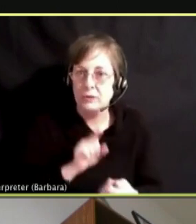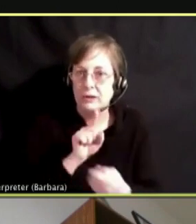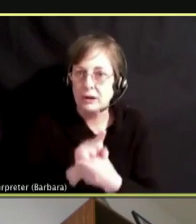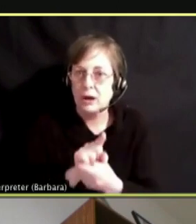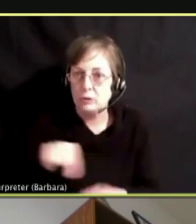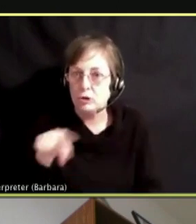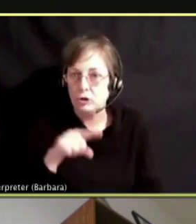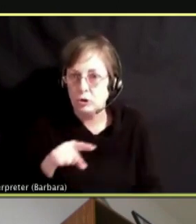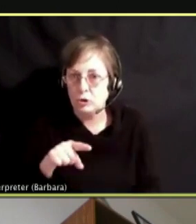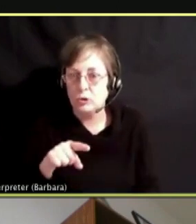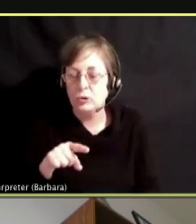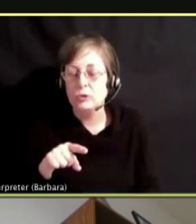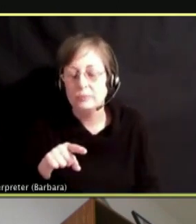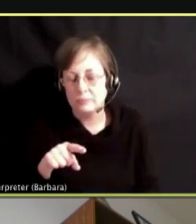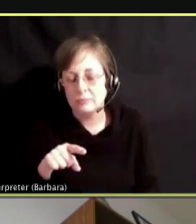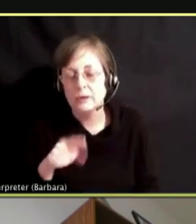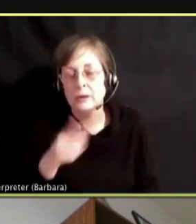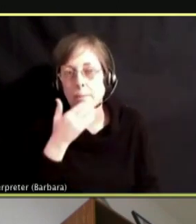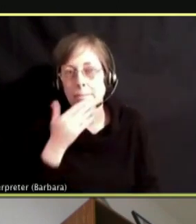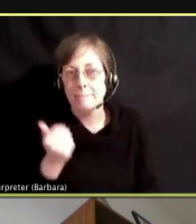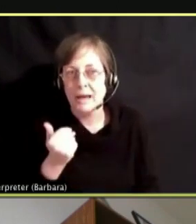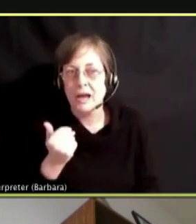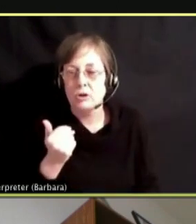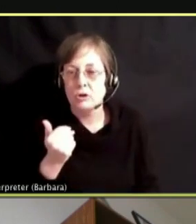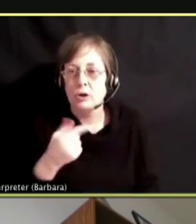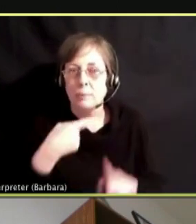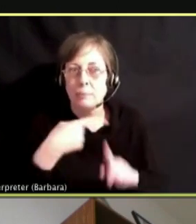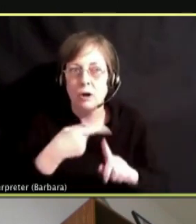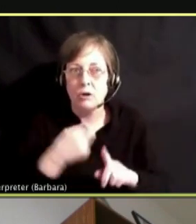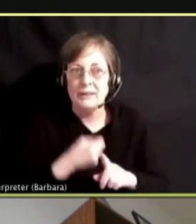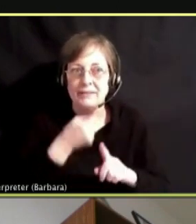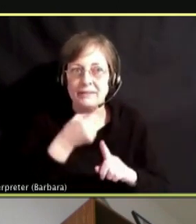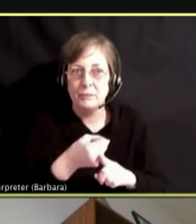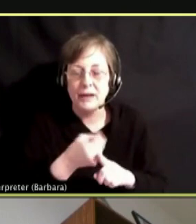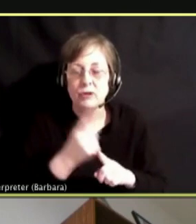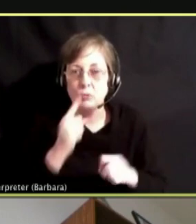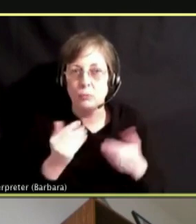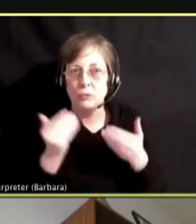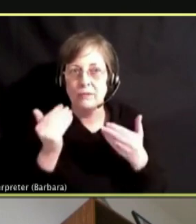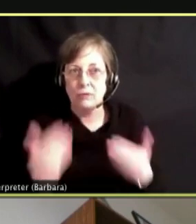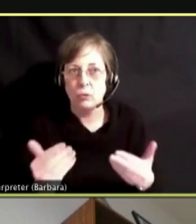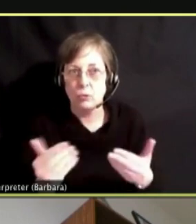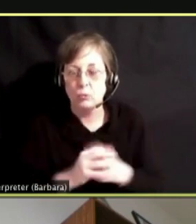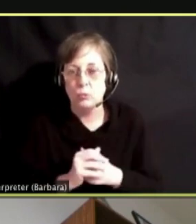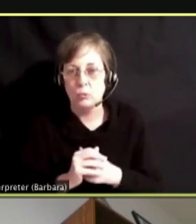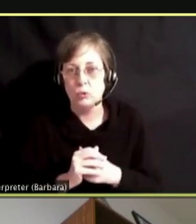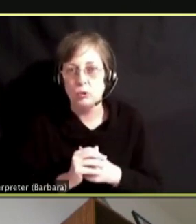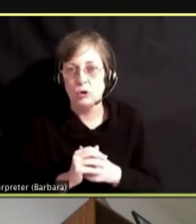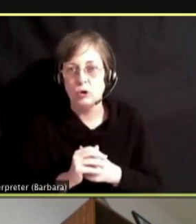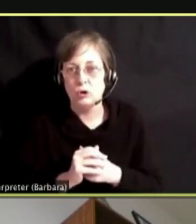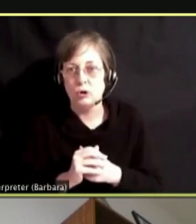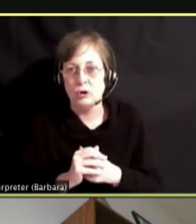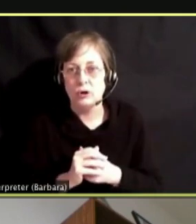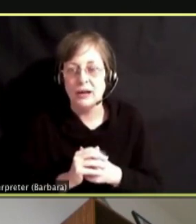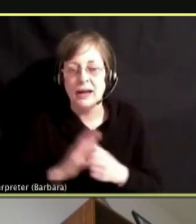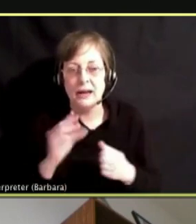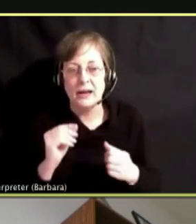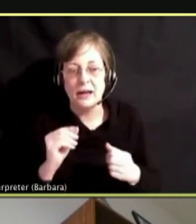DEFINITELY HAVE A GREATER IMPACT ON HOW YOU CAN POSITIVELY MOVE FORWARD WITH THE CONCILIATION PROCESS.